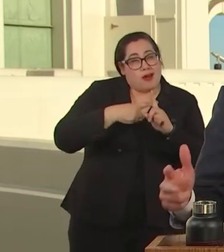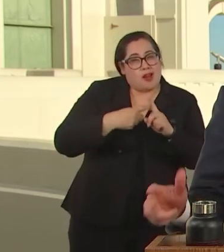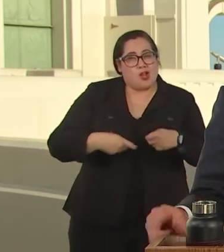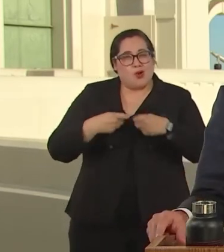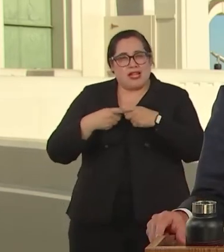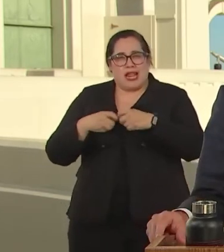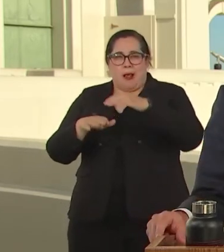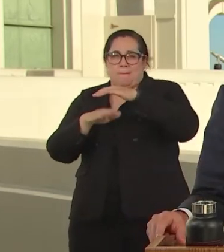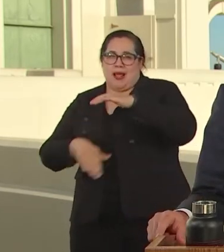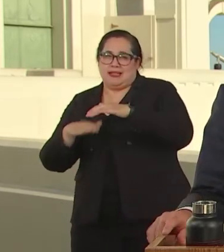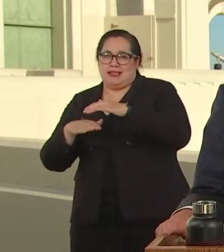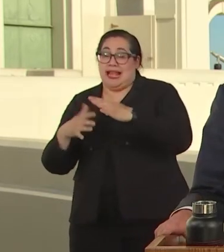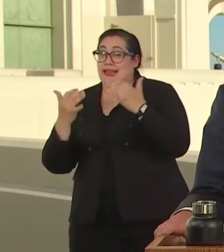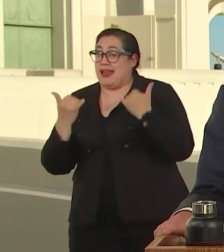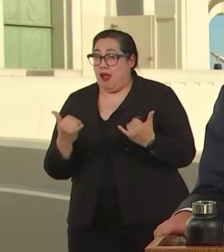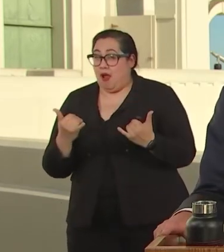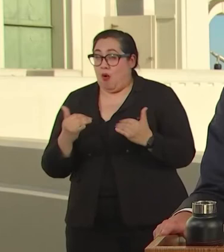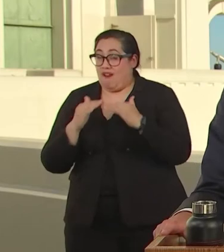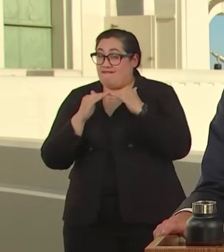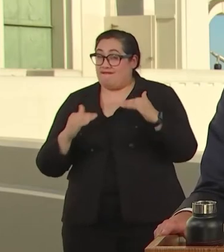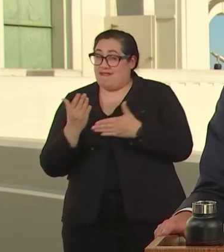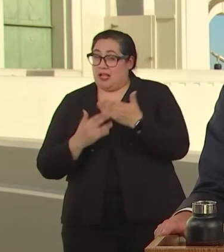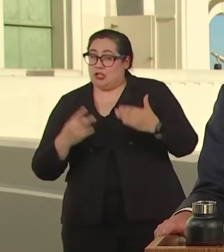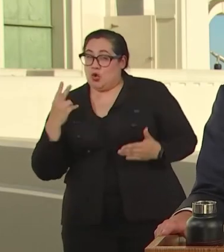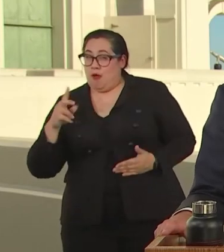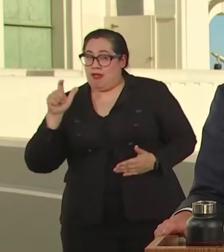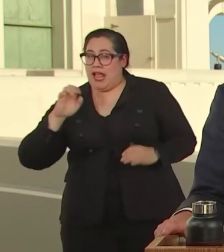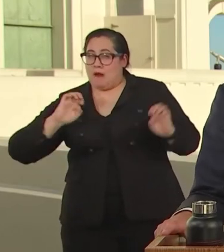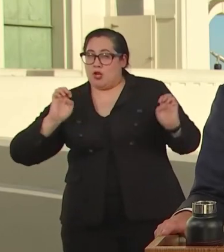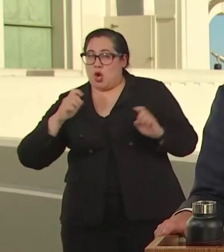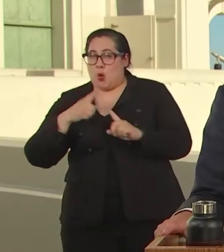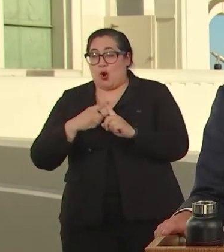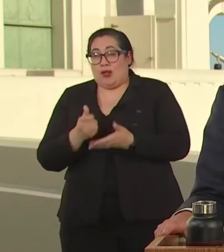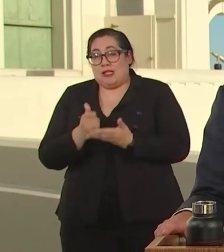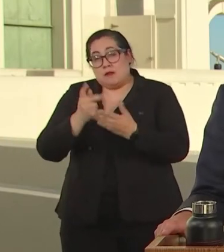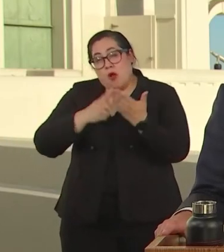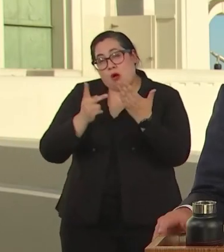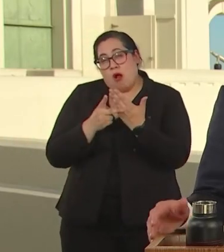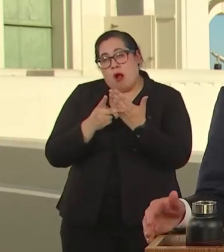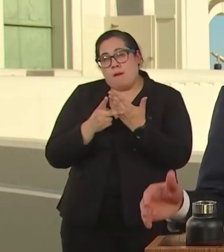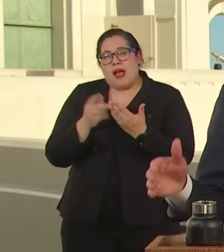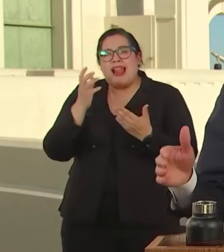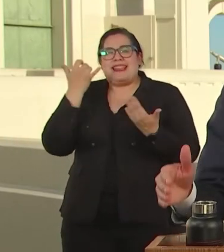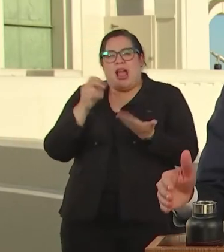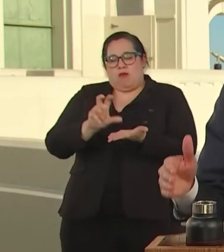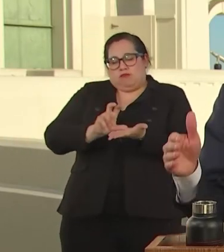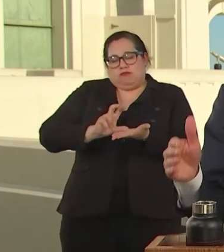NOW, IF PHASE 2, L.A. RENT ASSISTANT PROGRAM IS PUTTING ANOTHER 235 MILLION DOLLARS IN